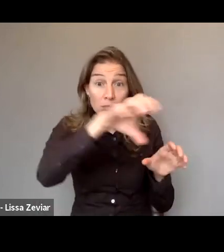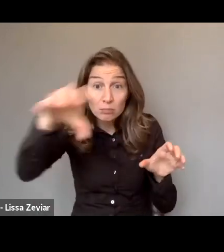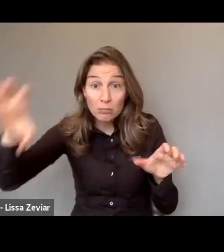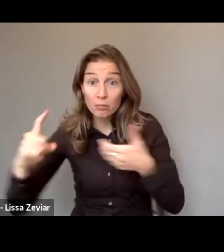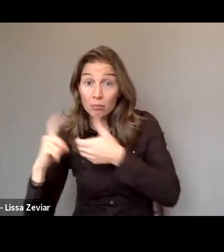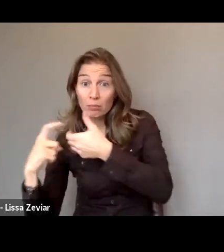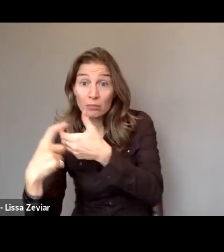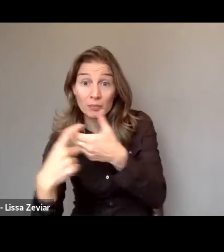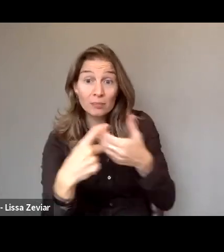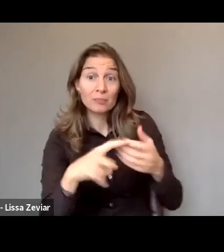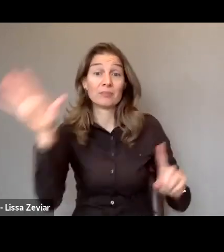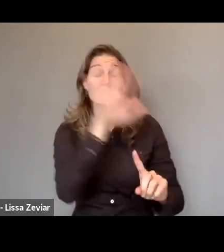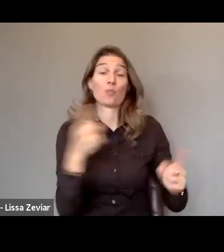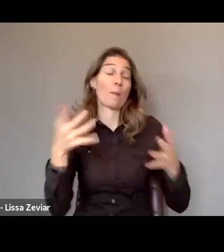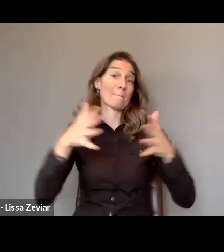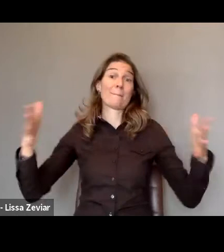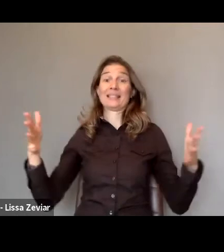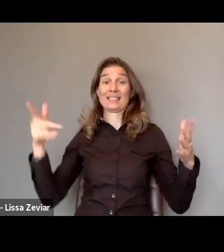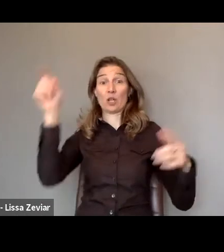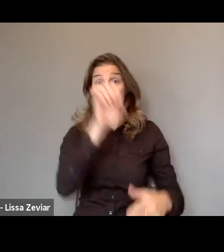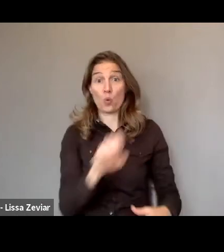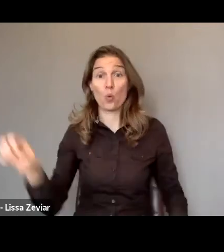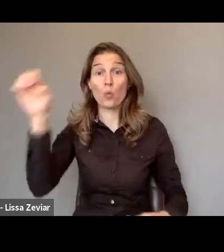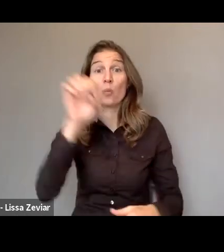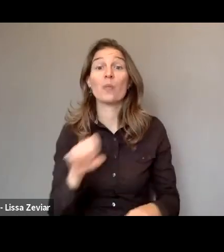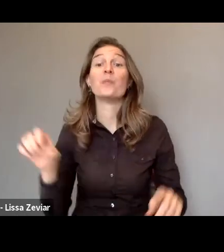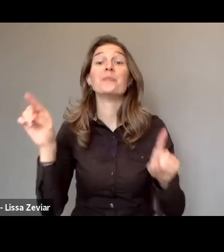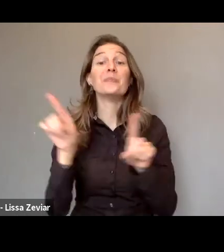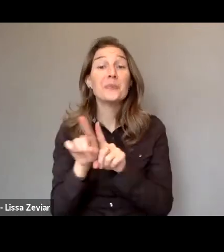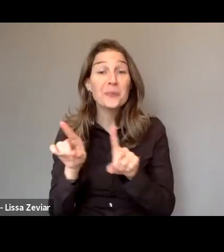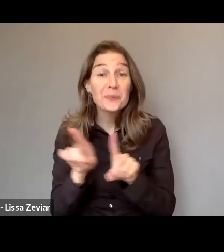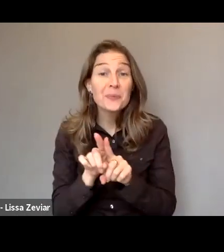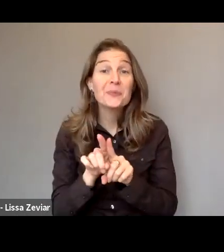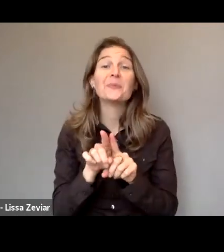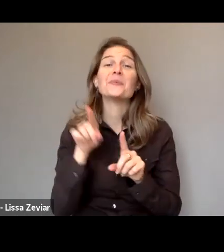but also European coordination like European Disability Forum.